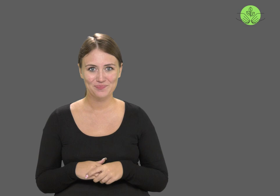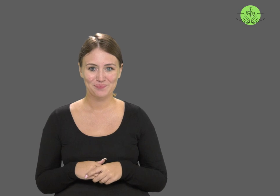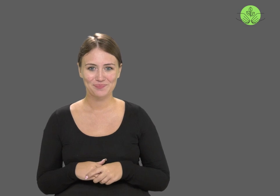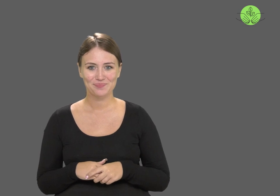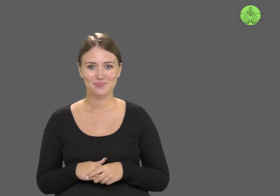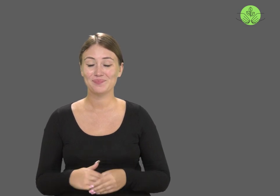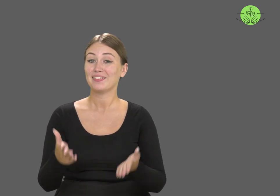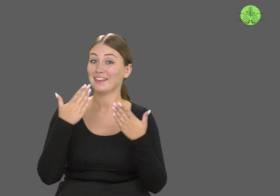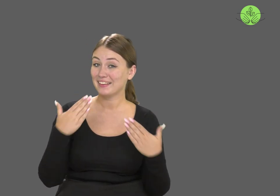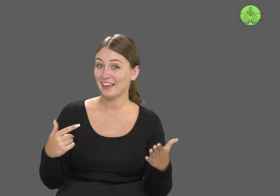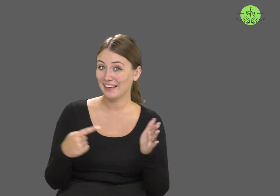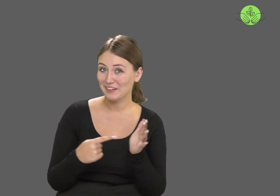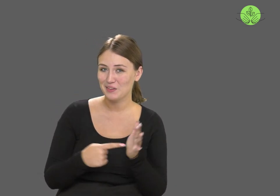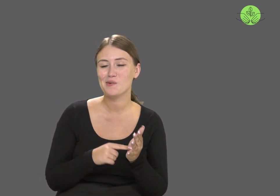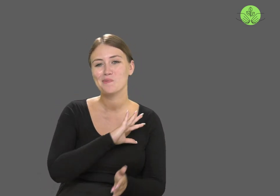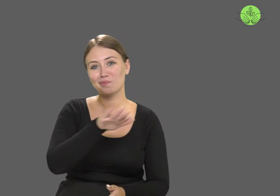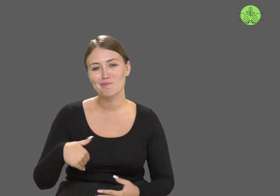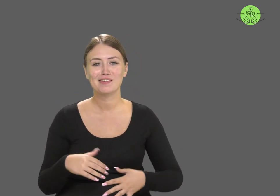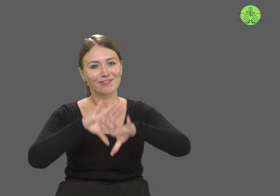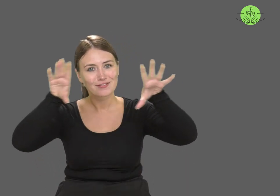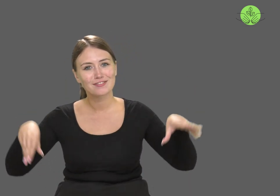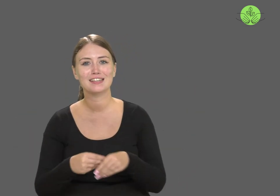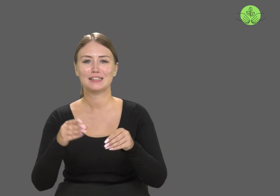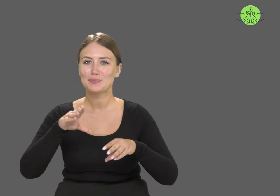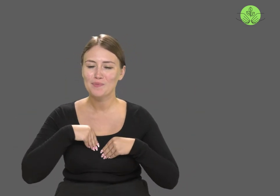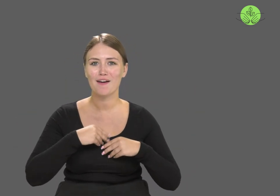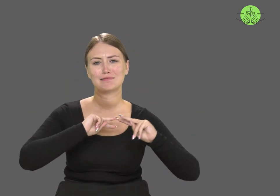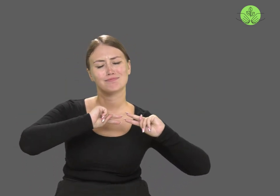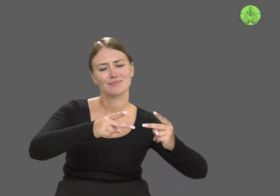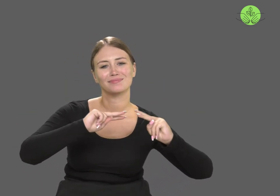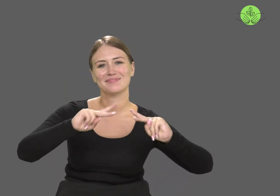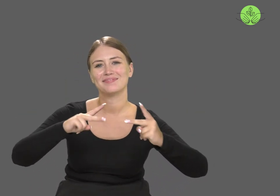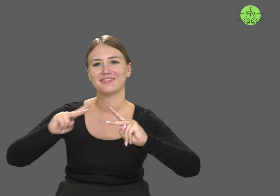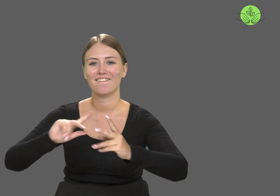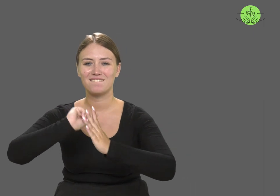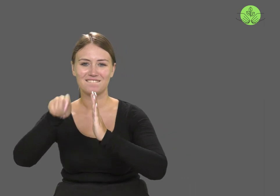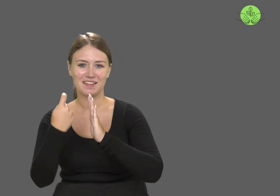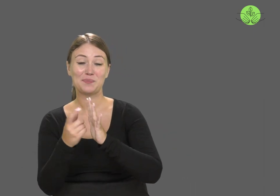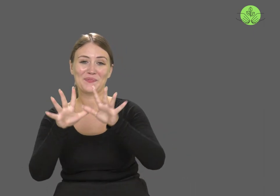This will help us reach a wider audience